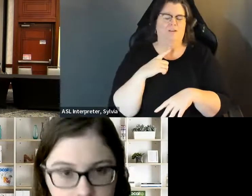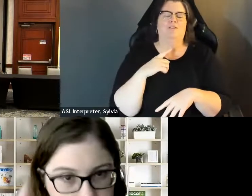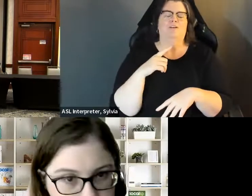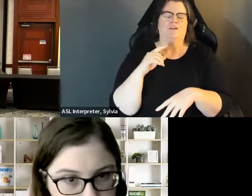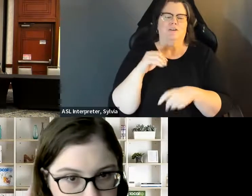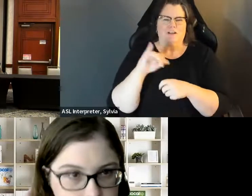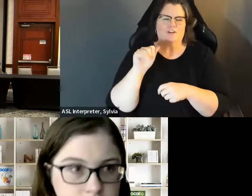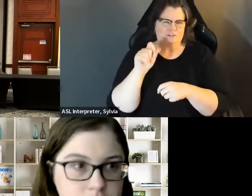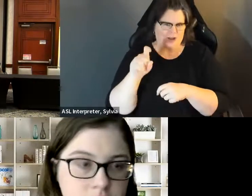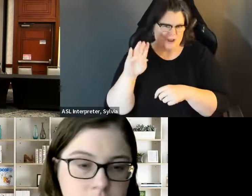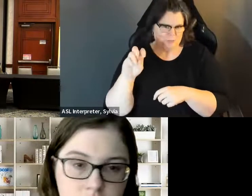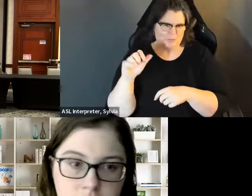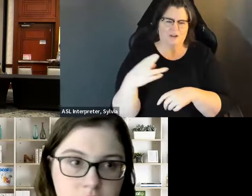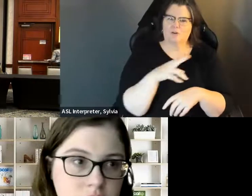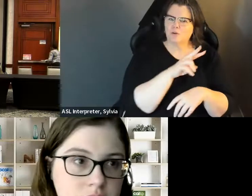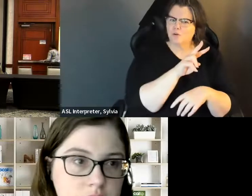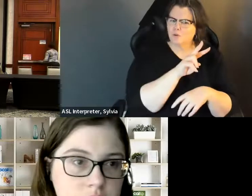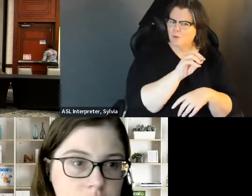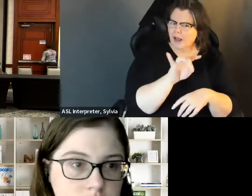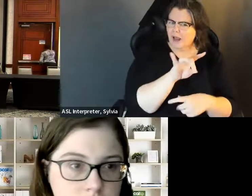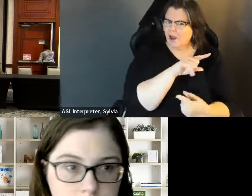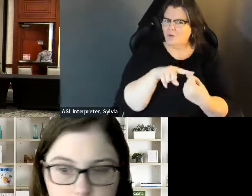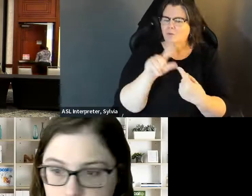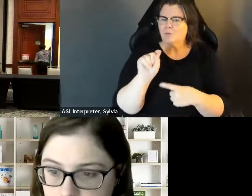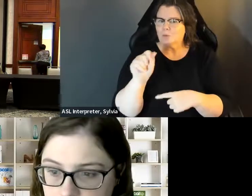I served on the city council in Neptune Beach from 2,008 to 2,016.